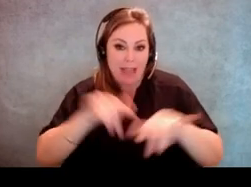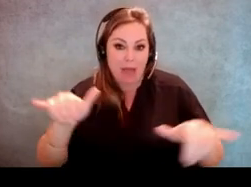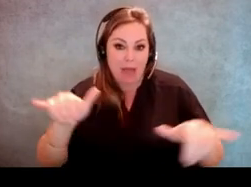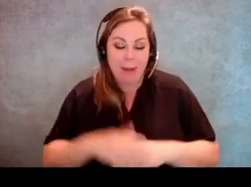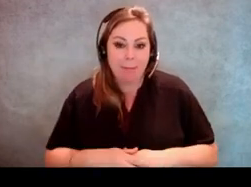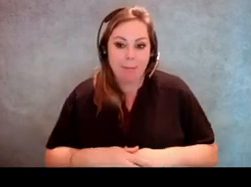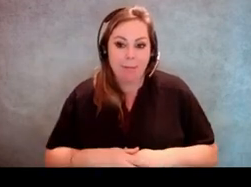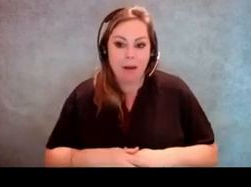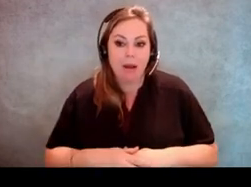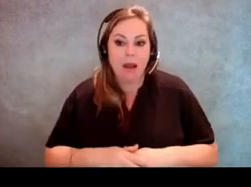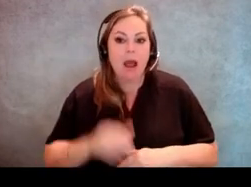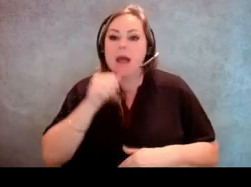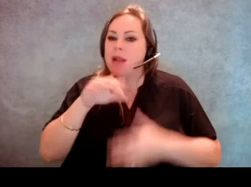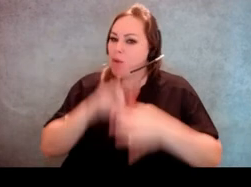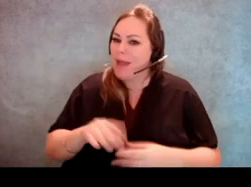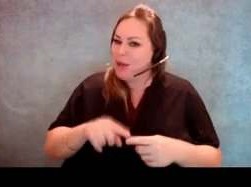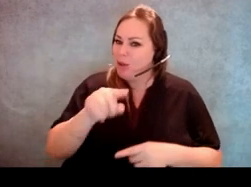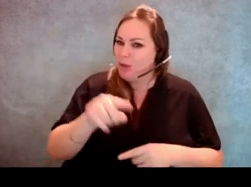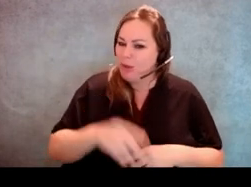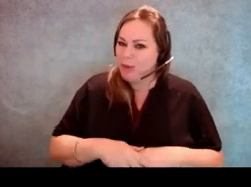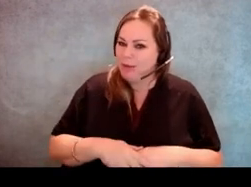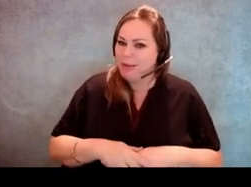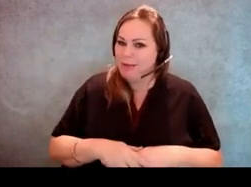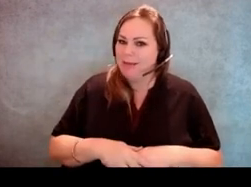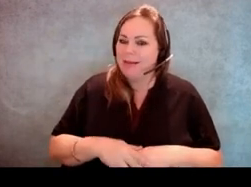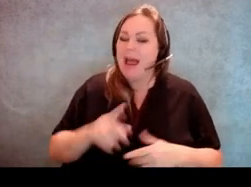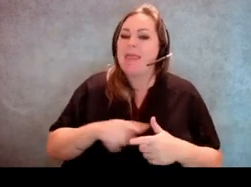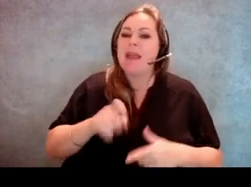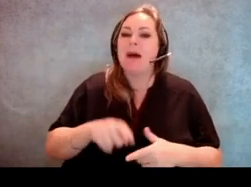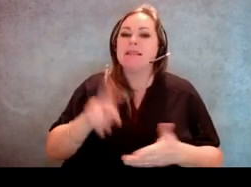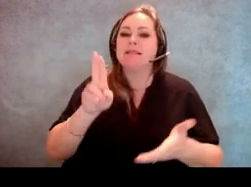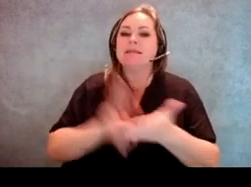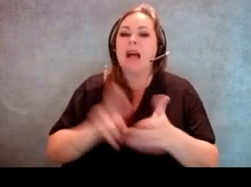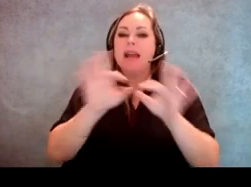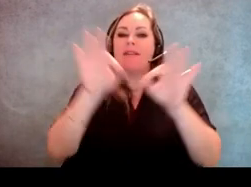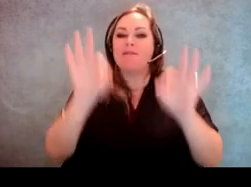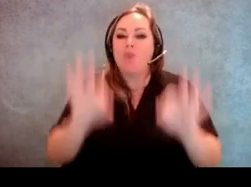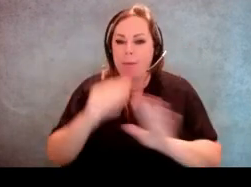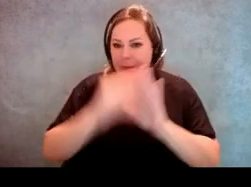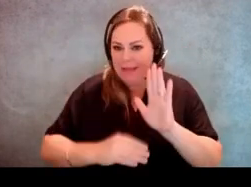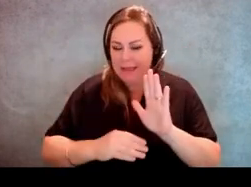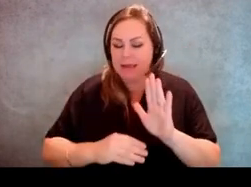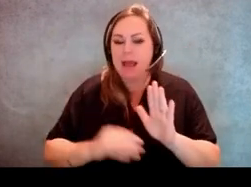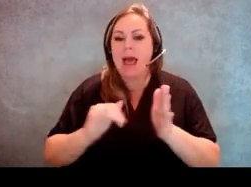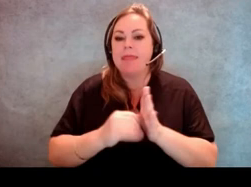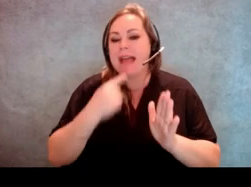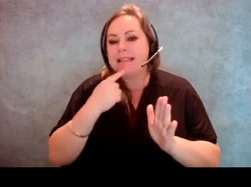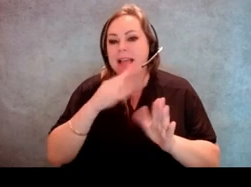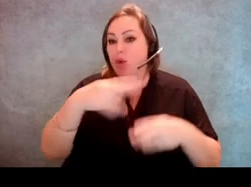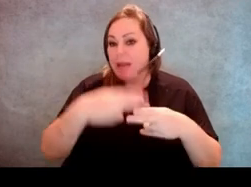[Jeff Miller] That are not related to you. [Molly Broadway] Yes, then you must complete and sign a form that provides your name and address